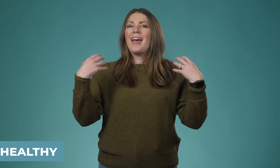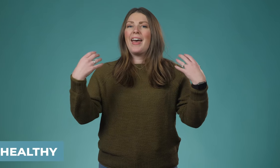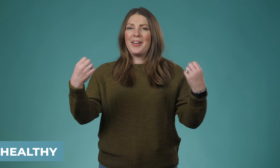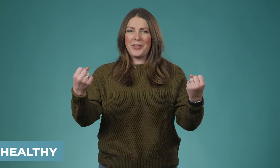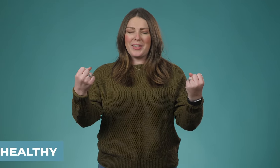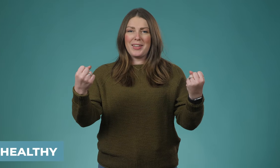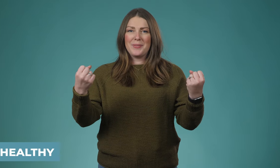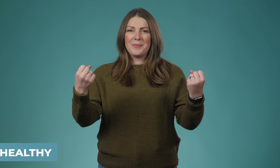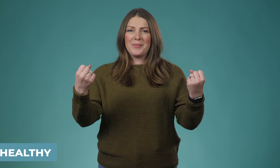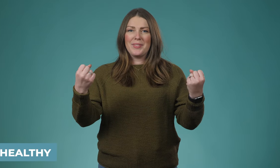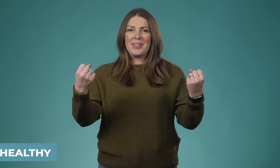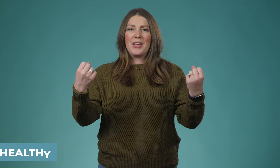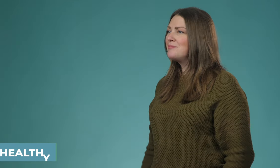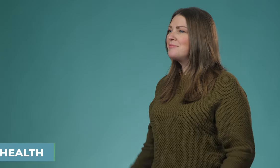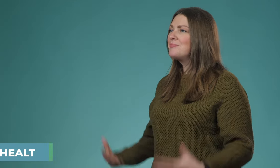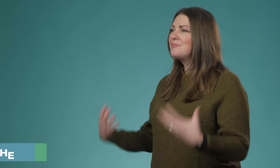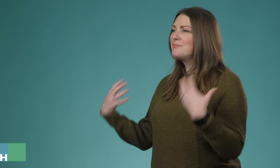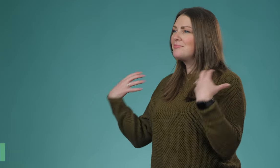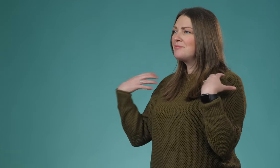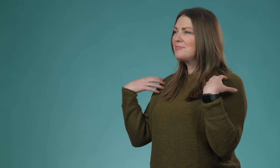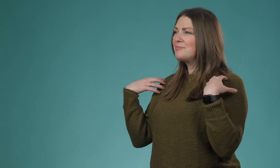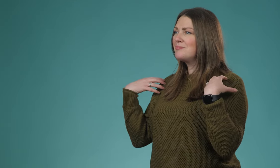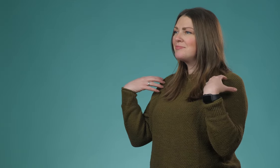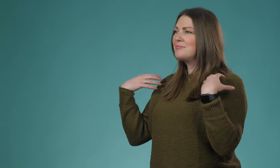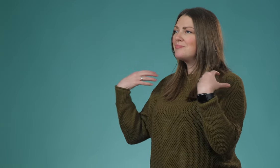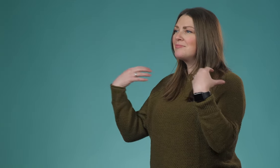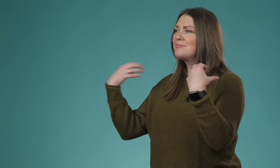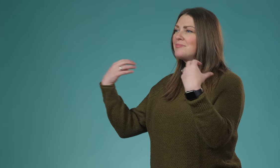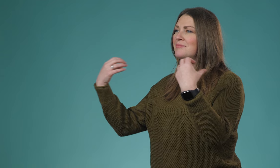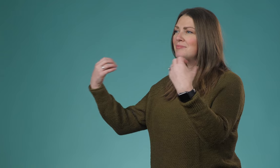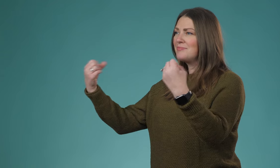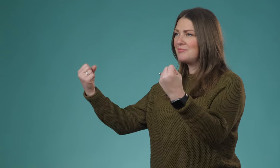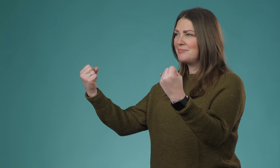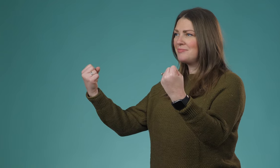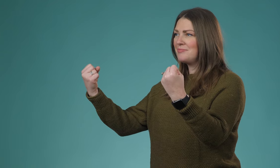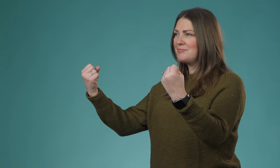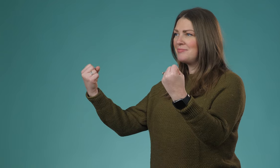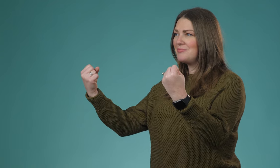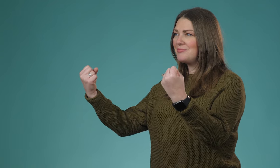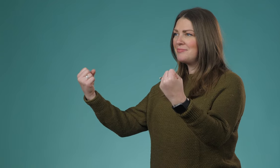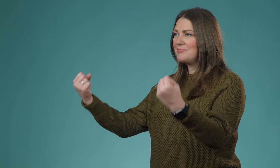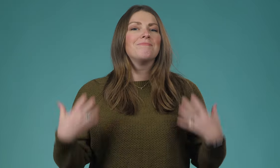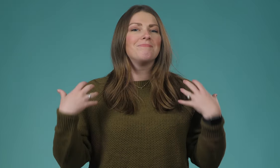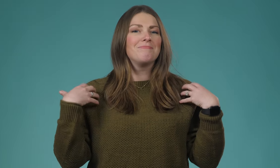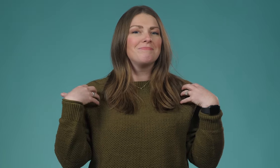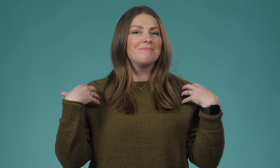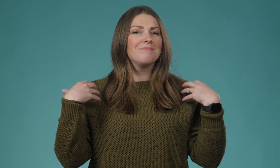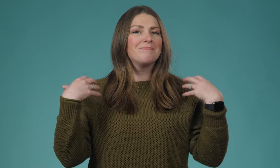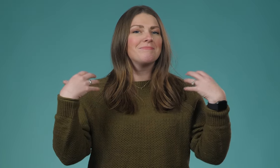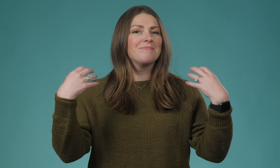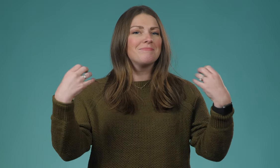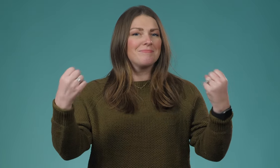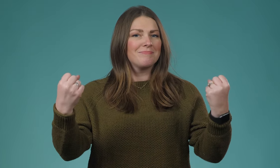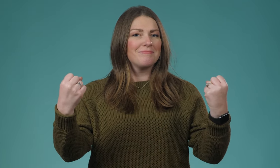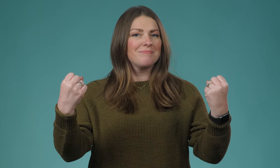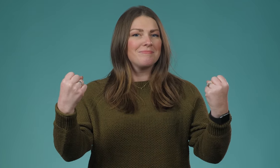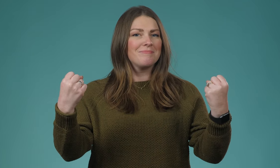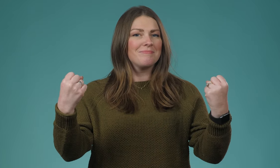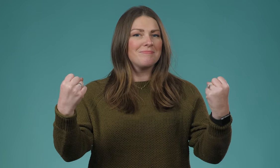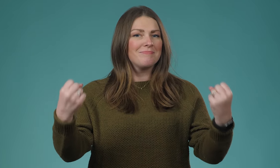healthy. You have open hands at your shoulders, bringing them out into S-hands.